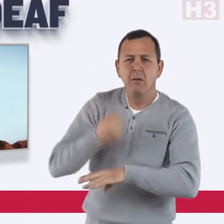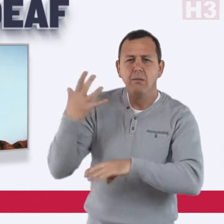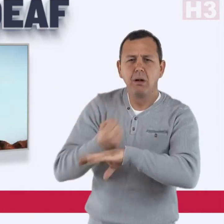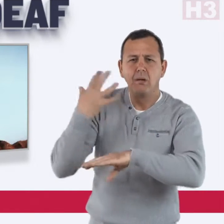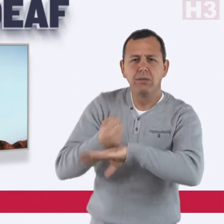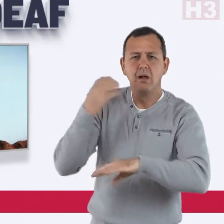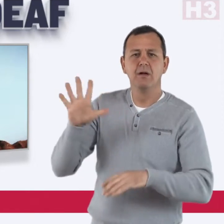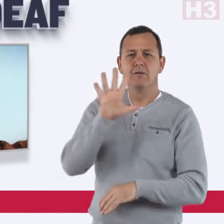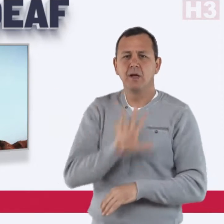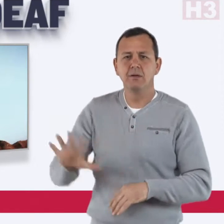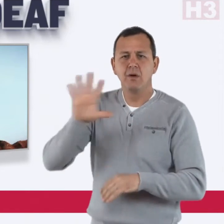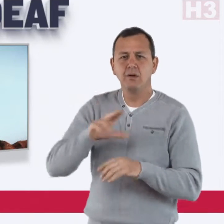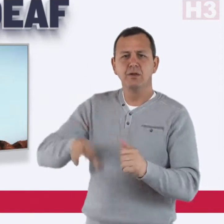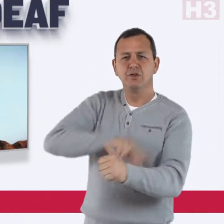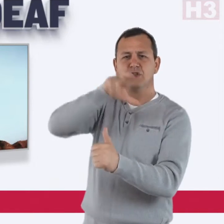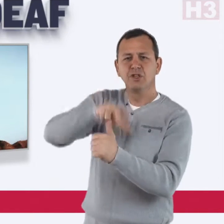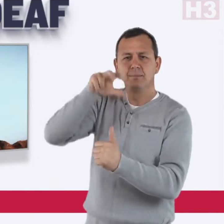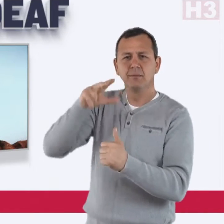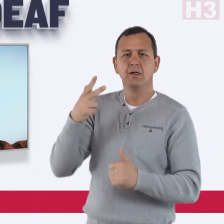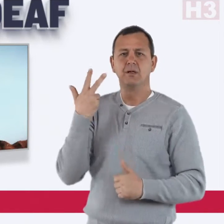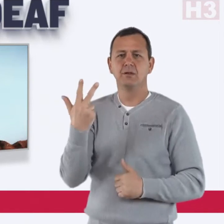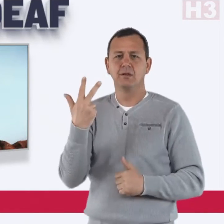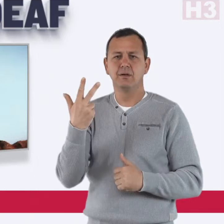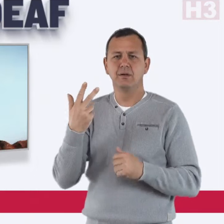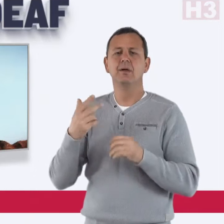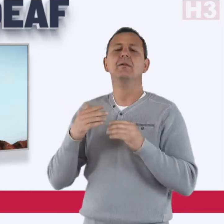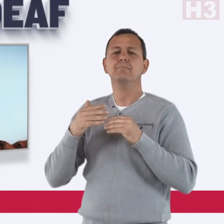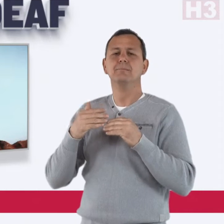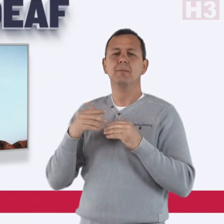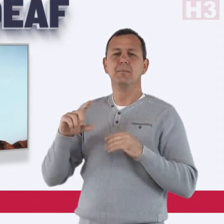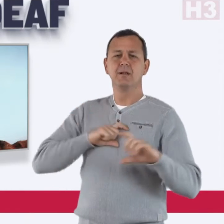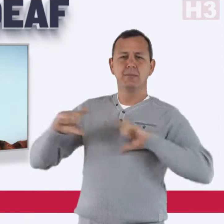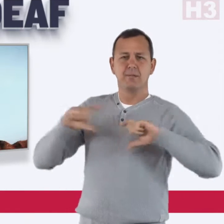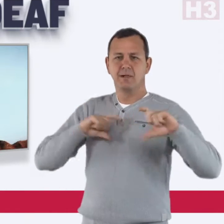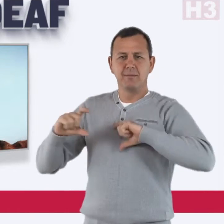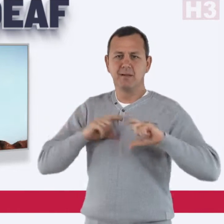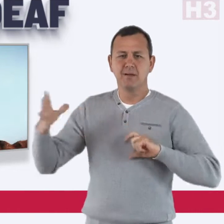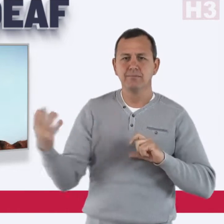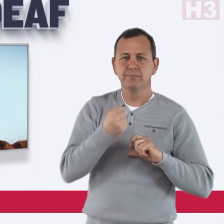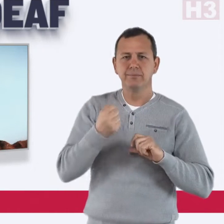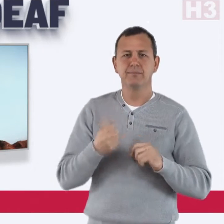win the national championships three more times until she retired in 2012.